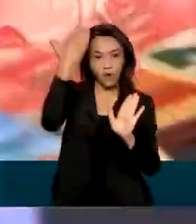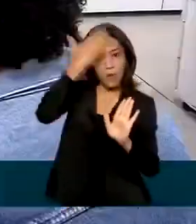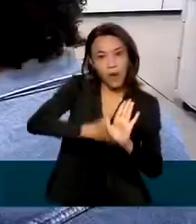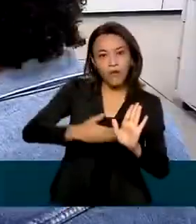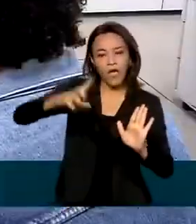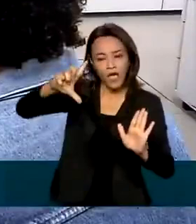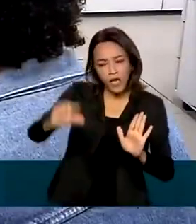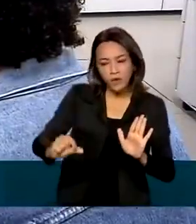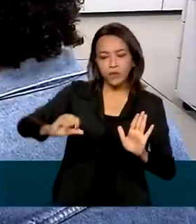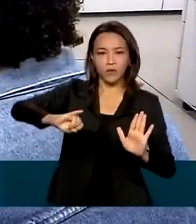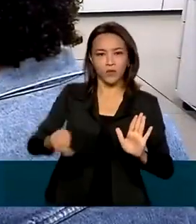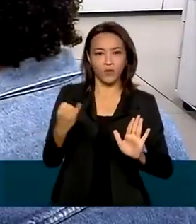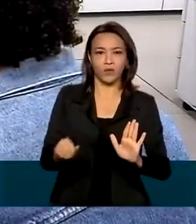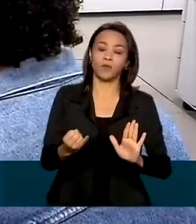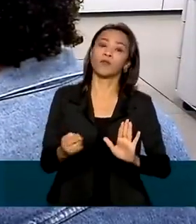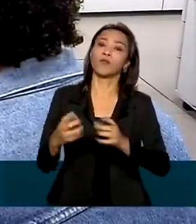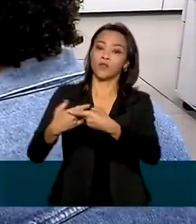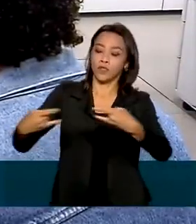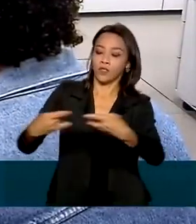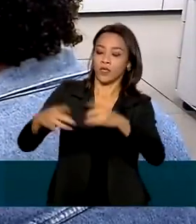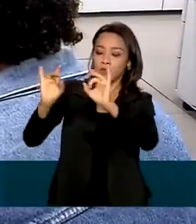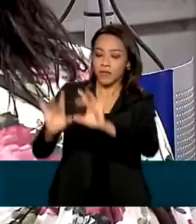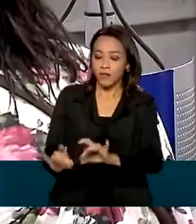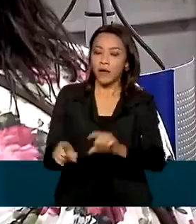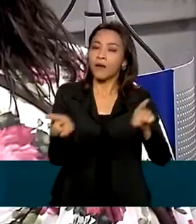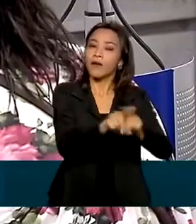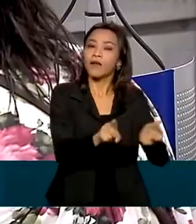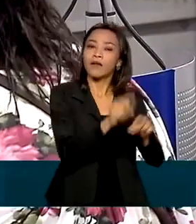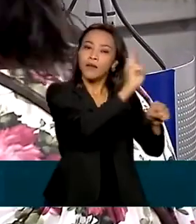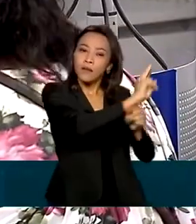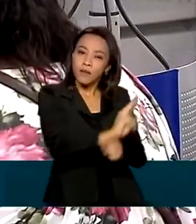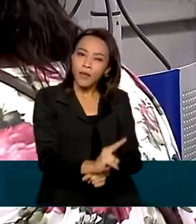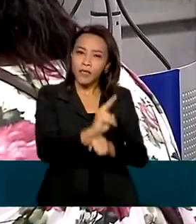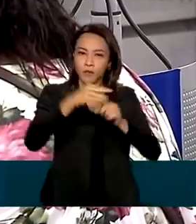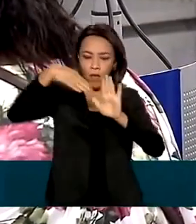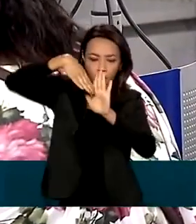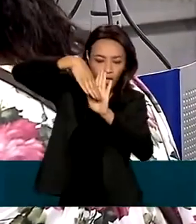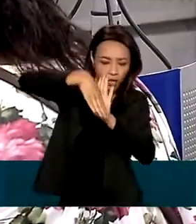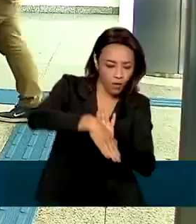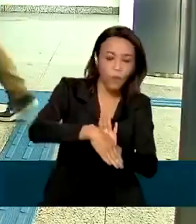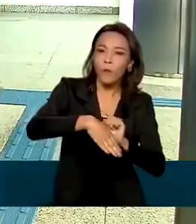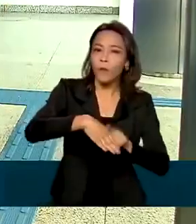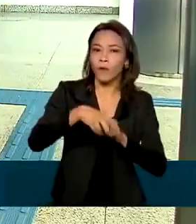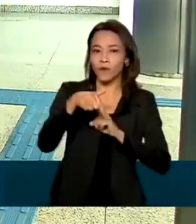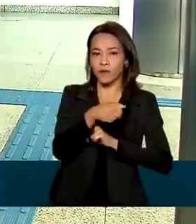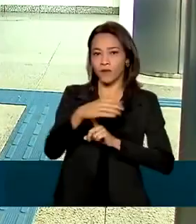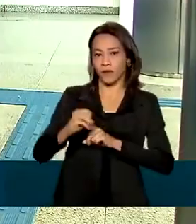of interest on overdraft and loans with a drop of more than seventy per cent helped with